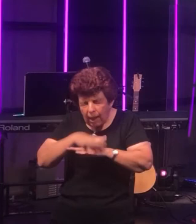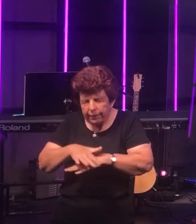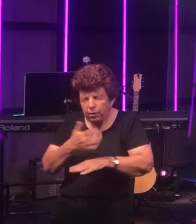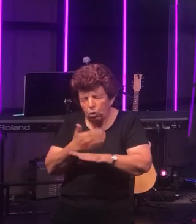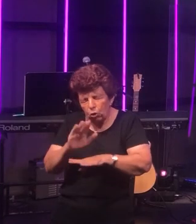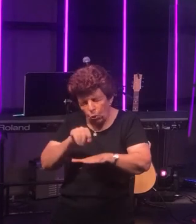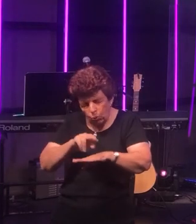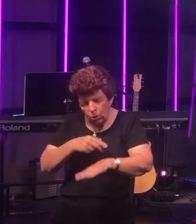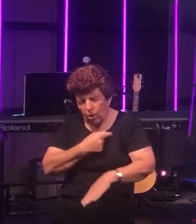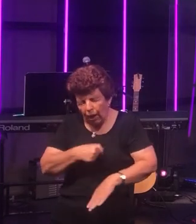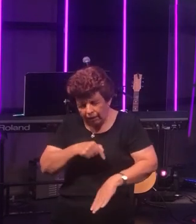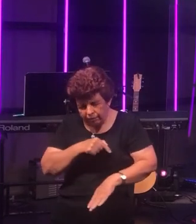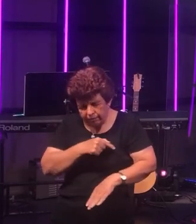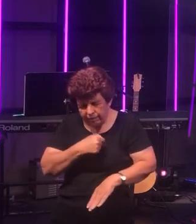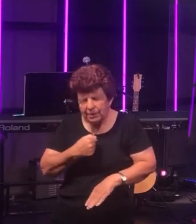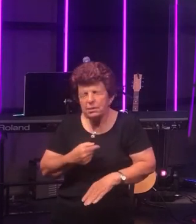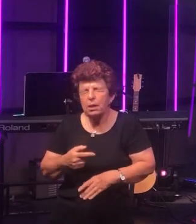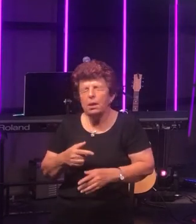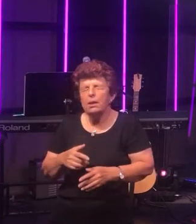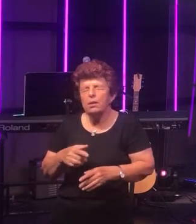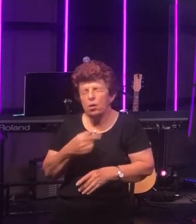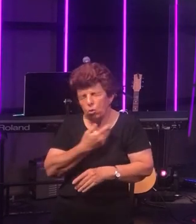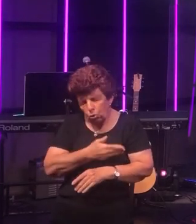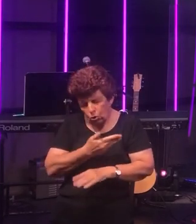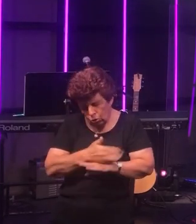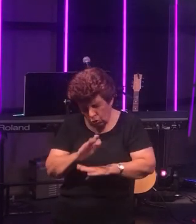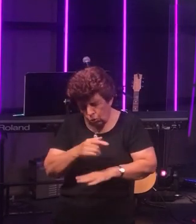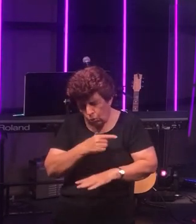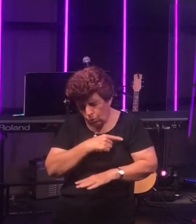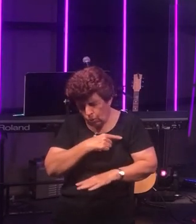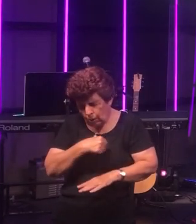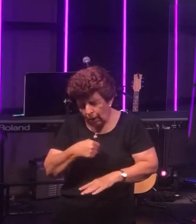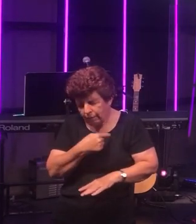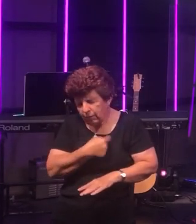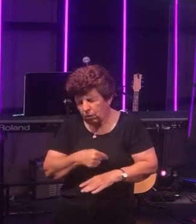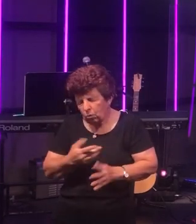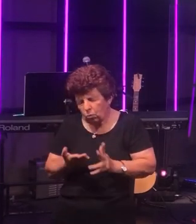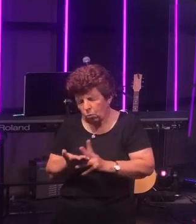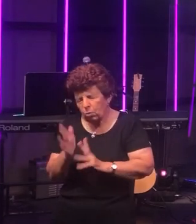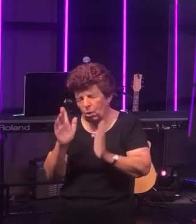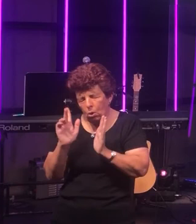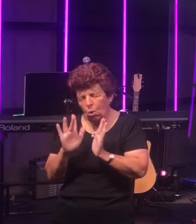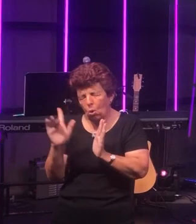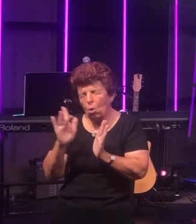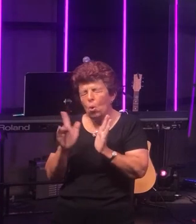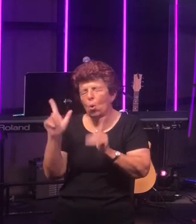A new covenant of eternal life through the Lord Jesus. The precious blood of Jesus